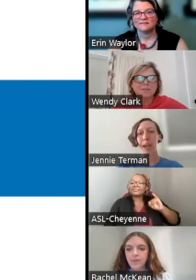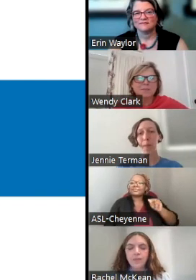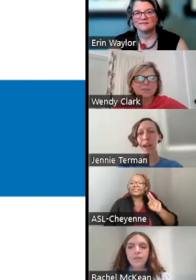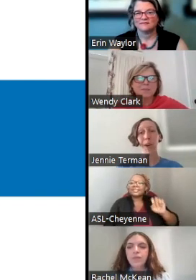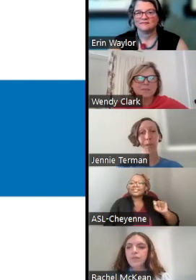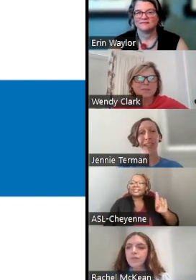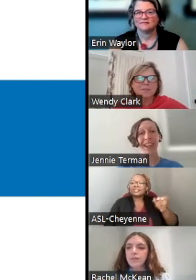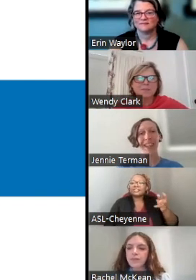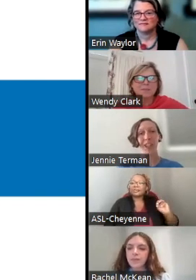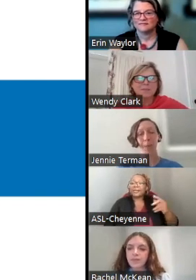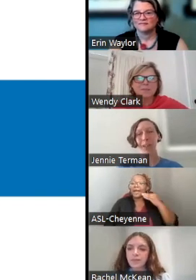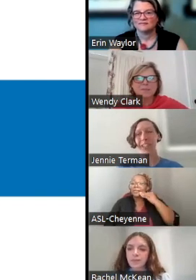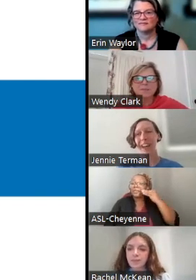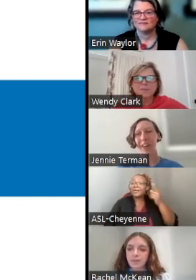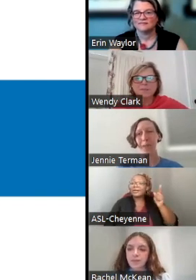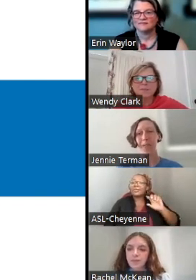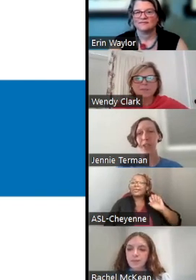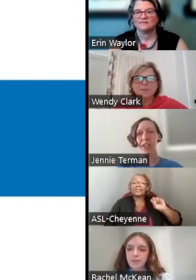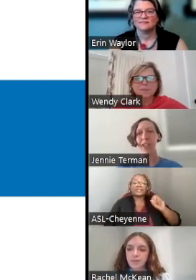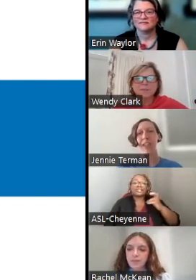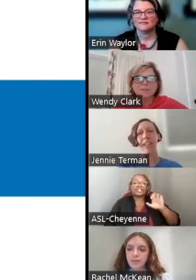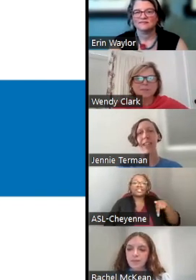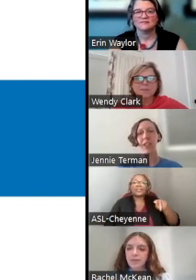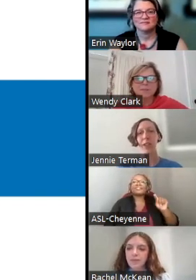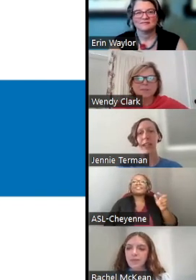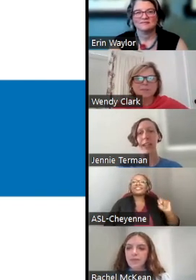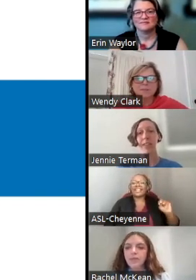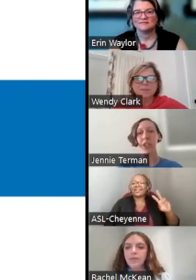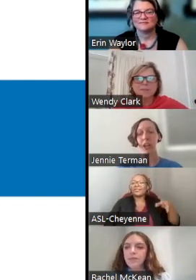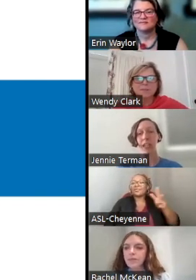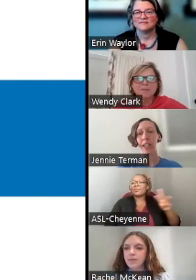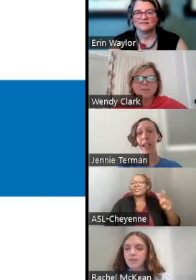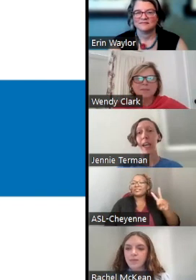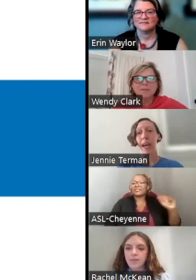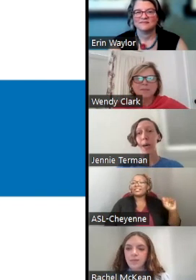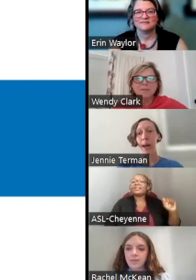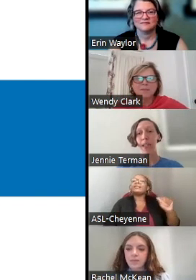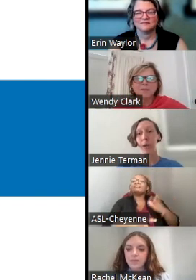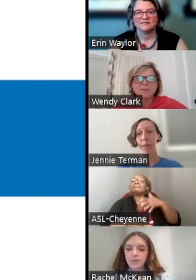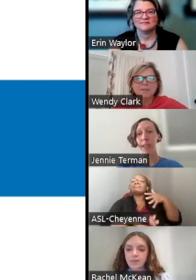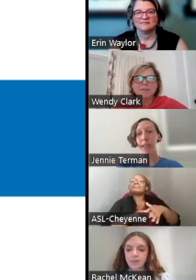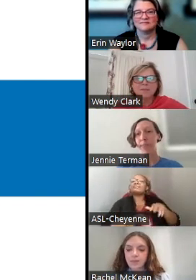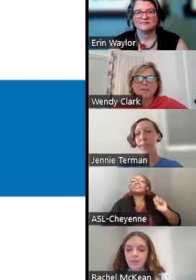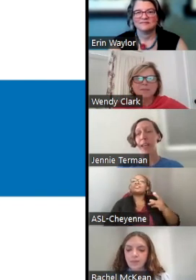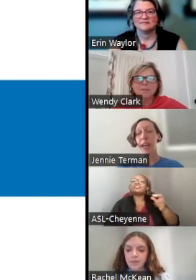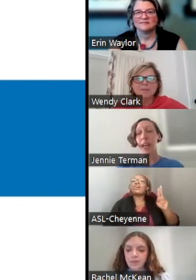I'M AT HOME TODAY IN SHEPHERDSTOWN, WEST VIRGINIA, THE ANCESTRAL LAND OF THE SHAWNEE AND MASSAWOMECK